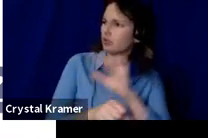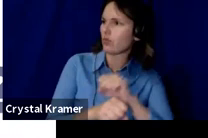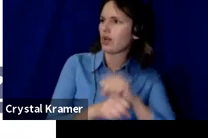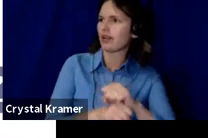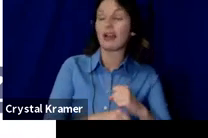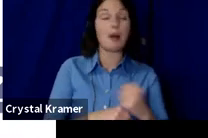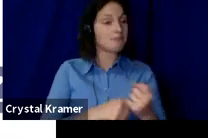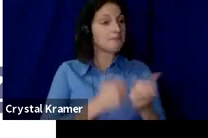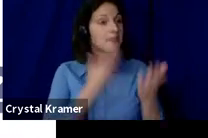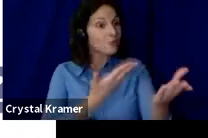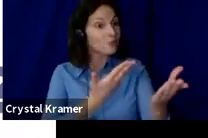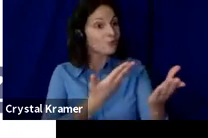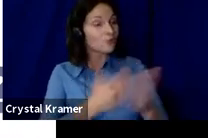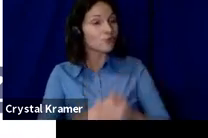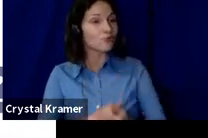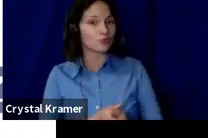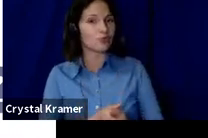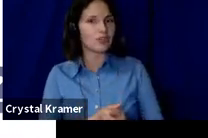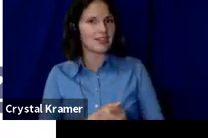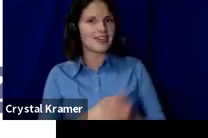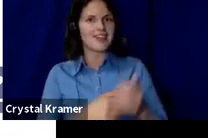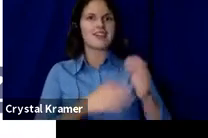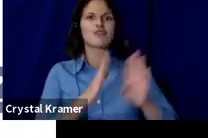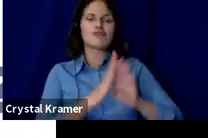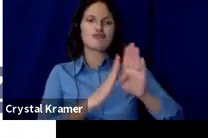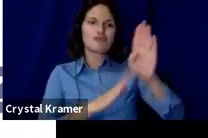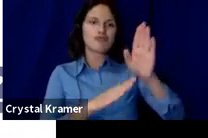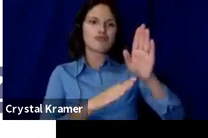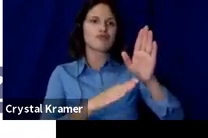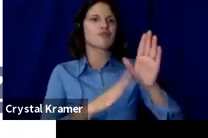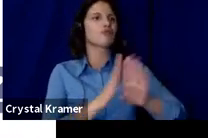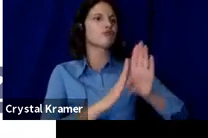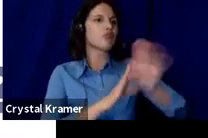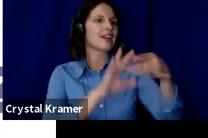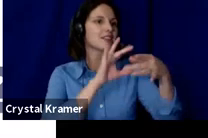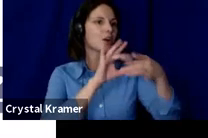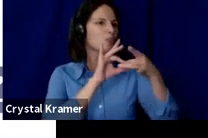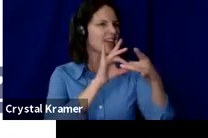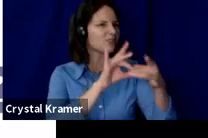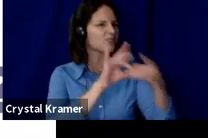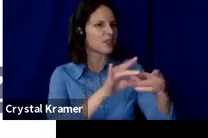That creates a relationship and allows you to continue to ask again in the future and